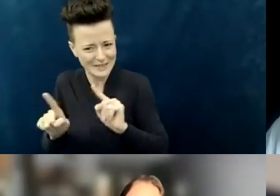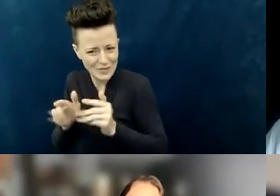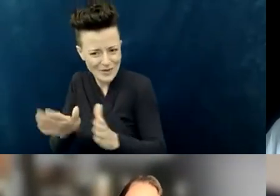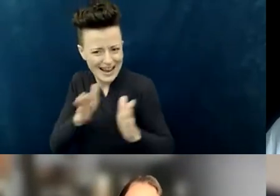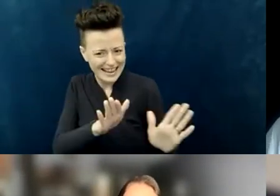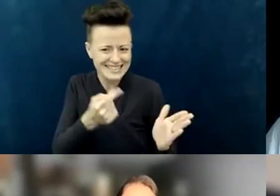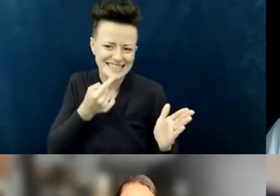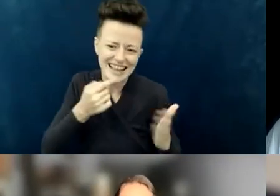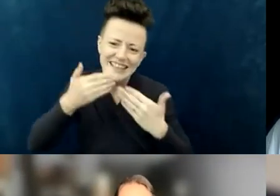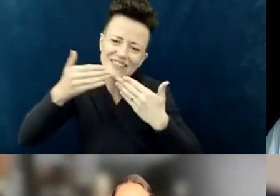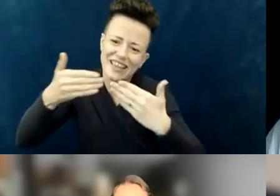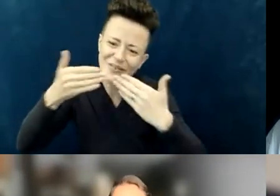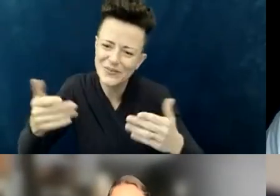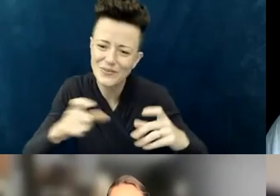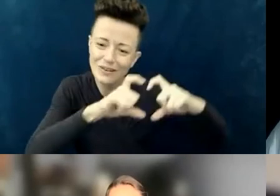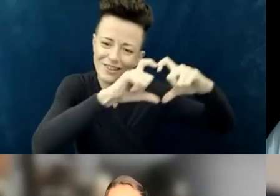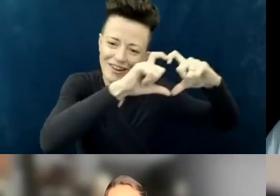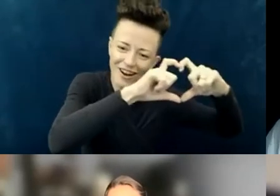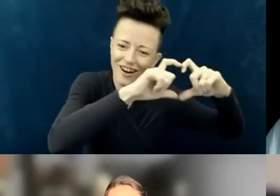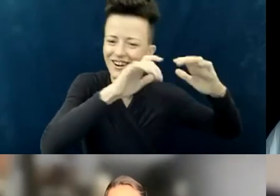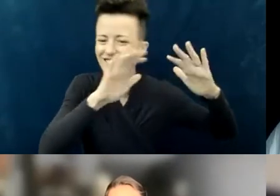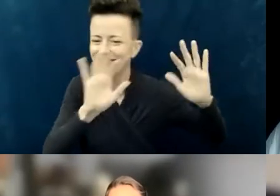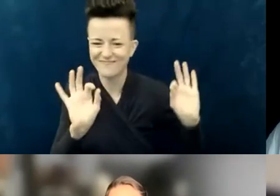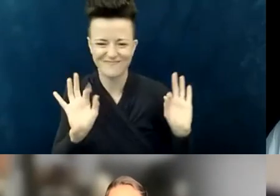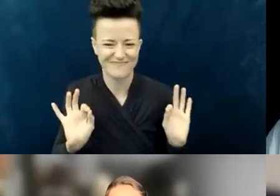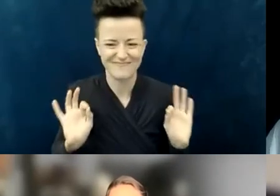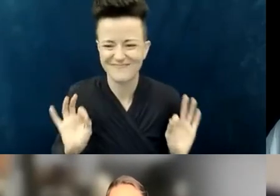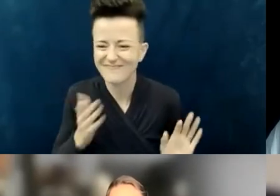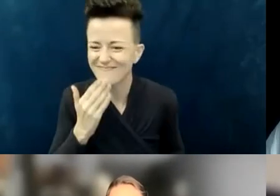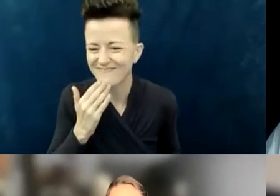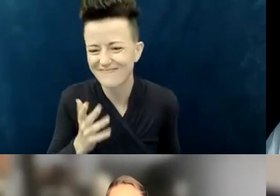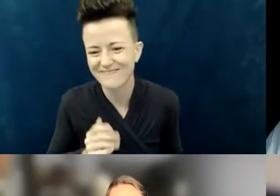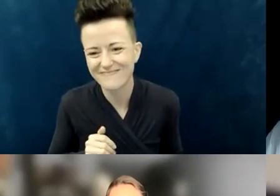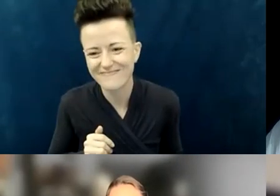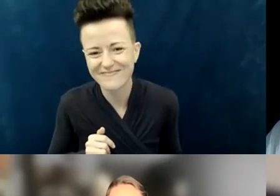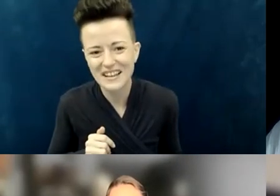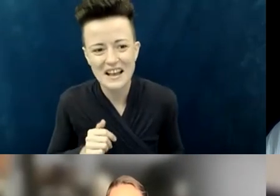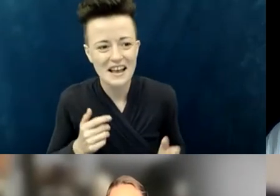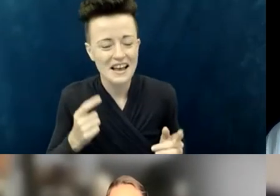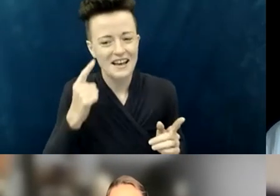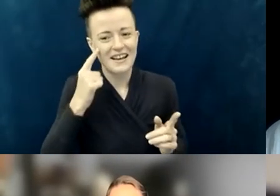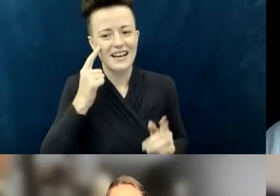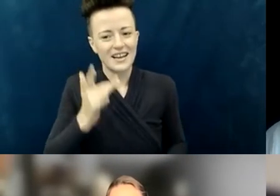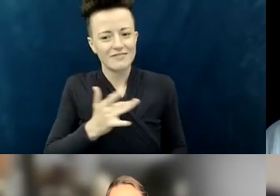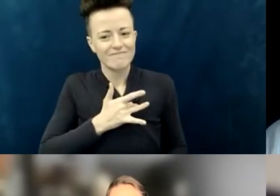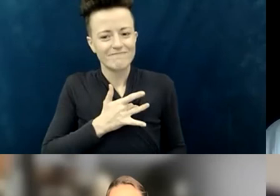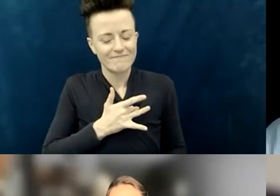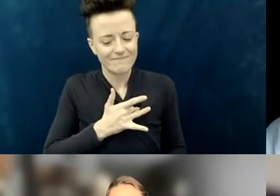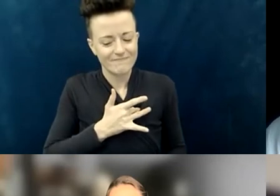A reminder... This is how I was feeling called to close us. I was on this call last year